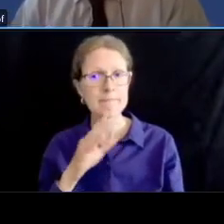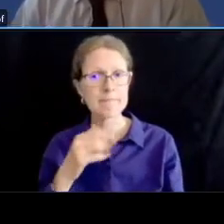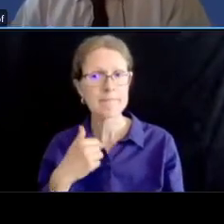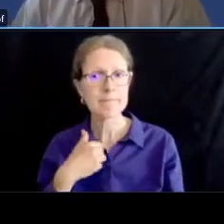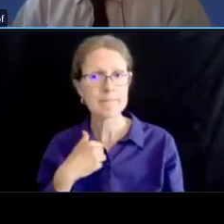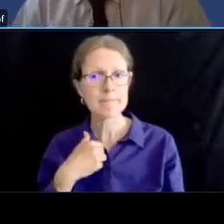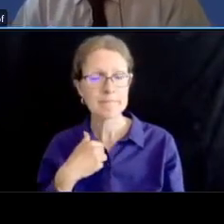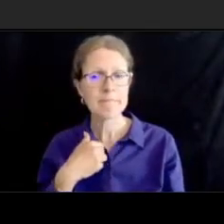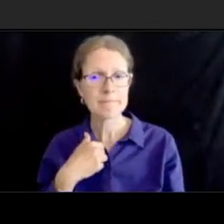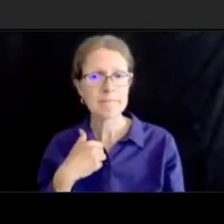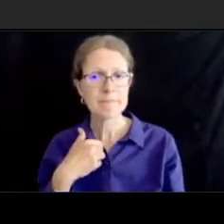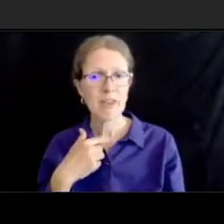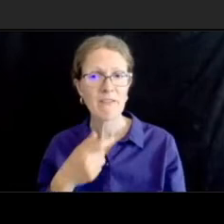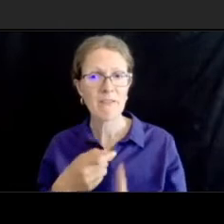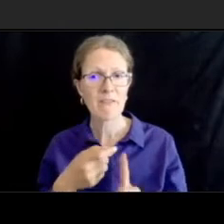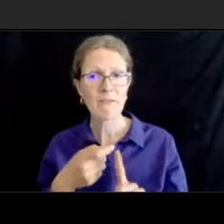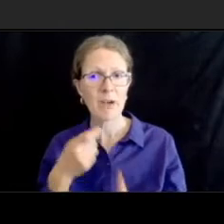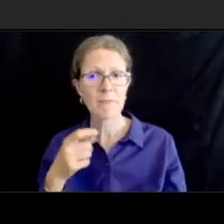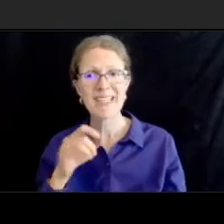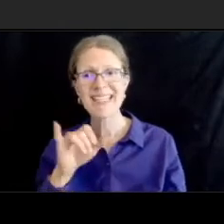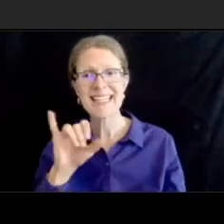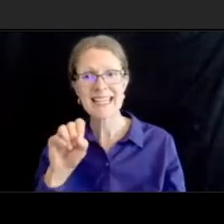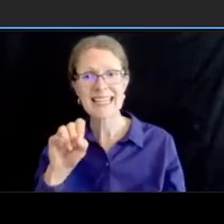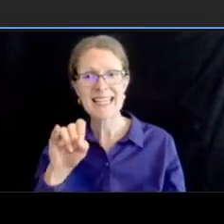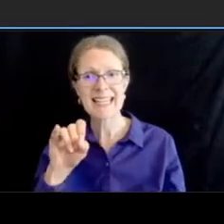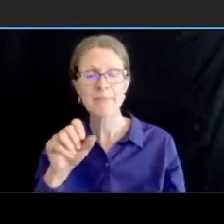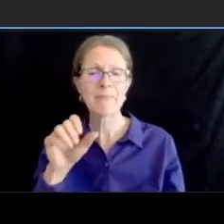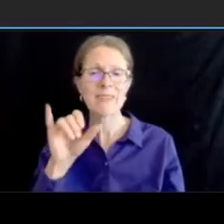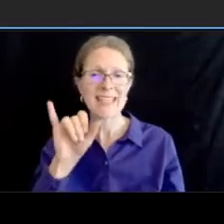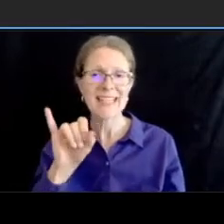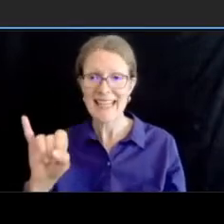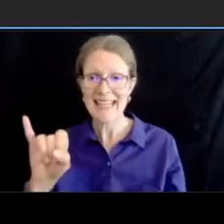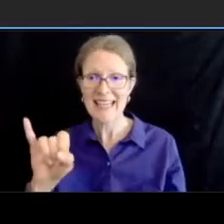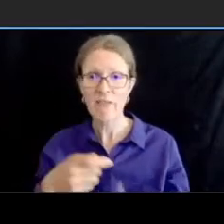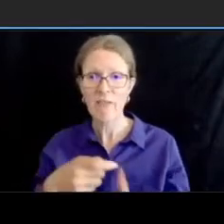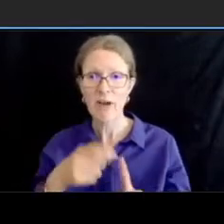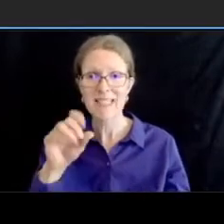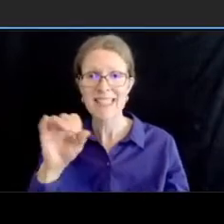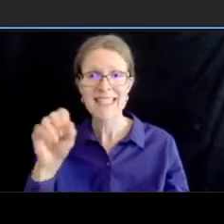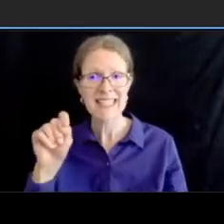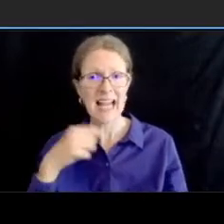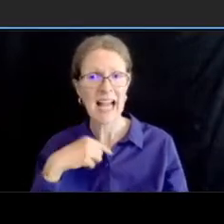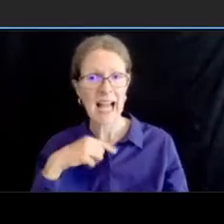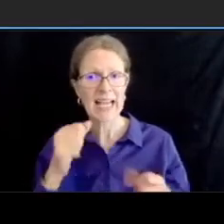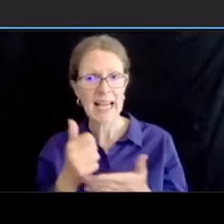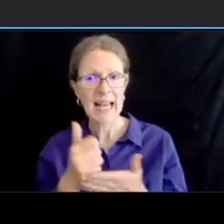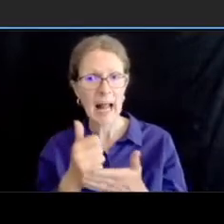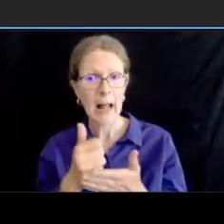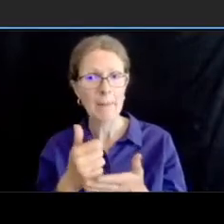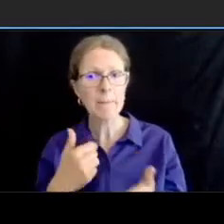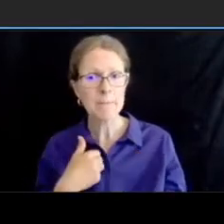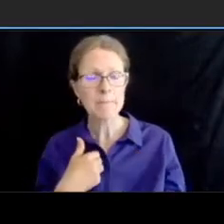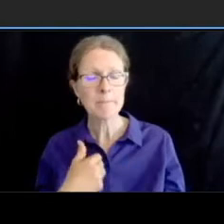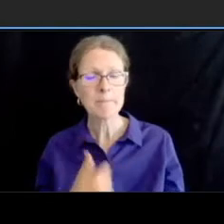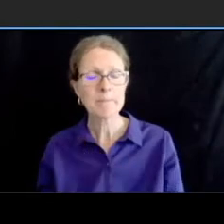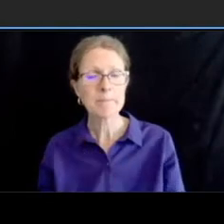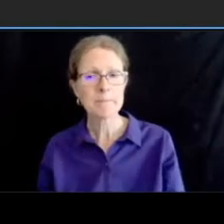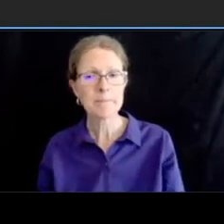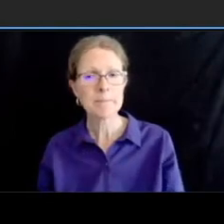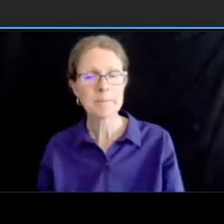from ddos traffic engineering develop the division and to your question uh i think in general like